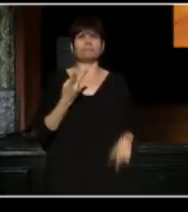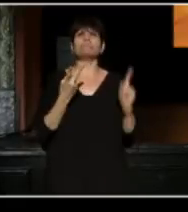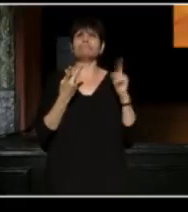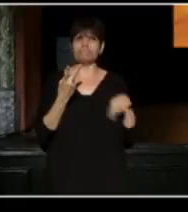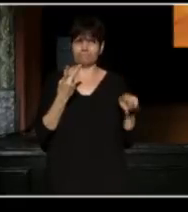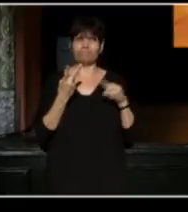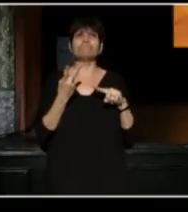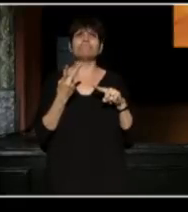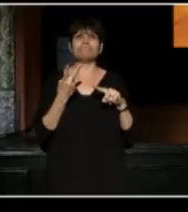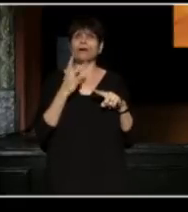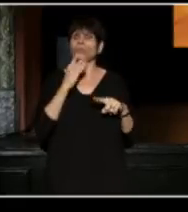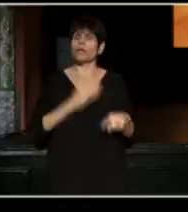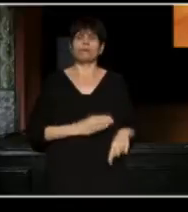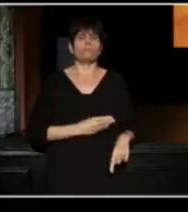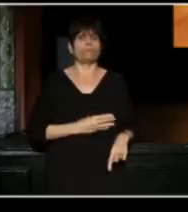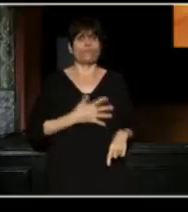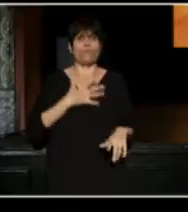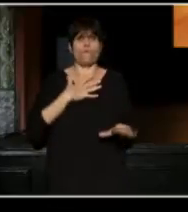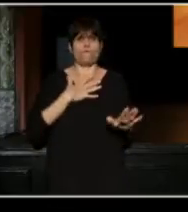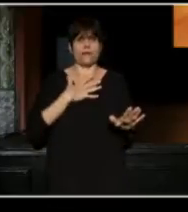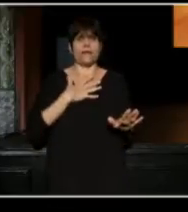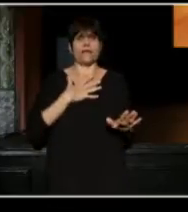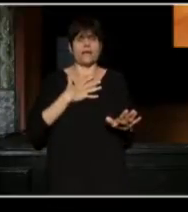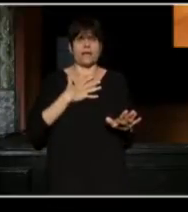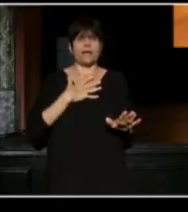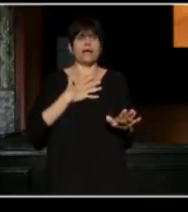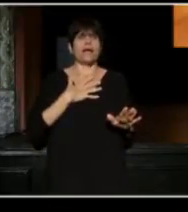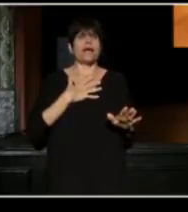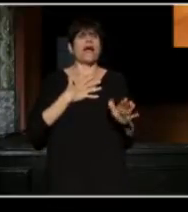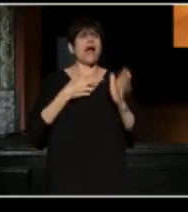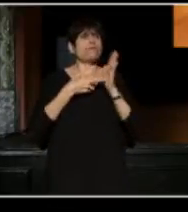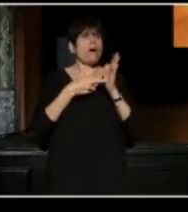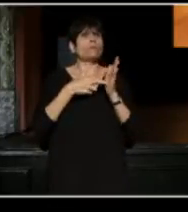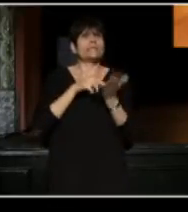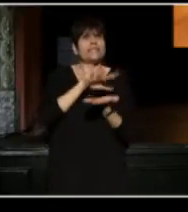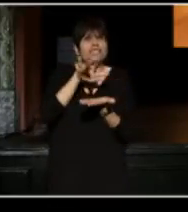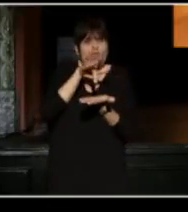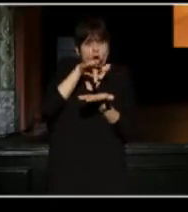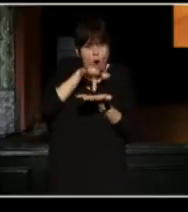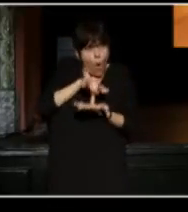It's incredibly moving. And represents the core of what we do and why we do it.